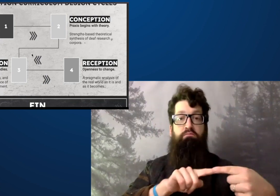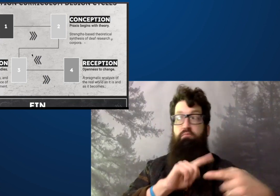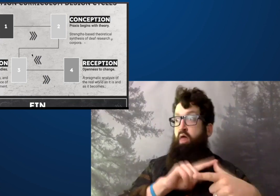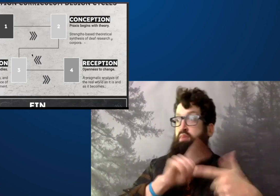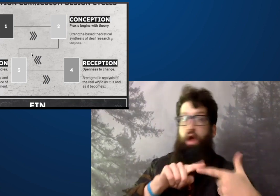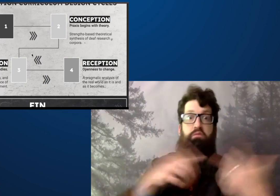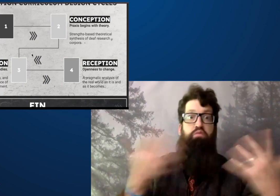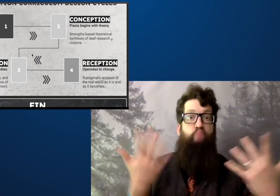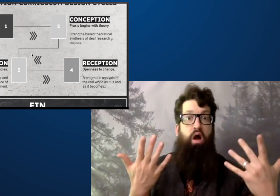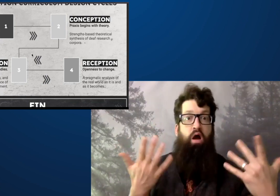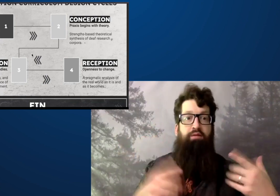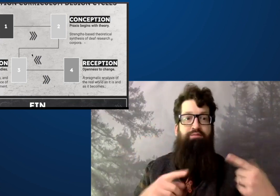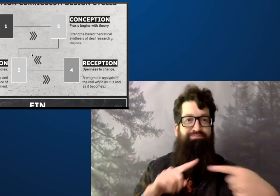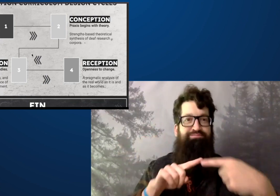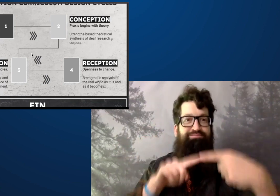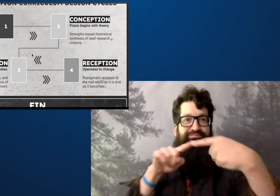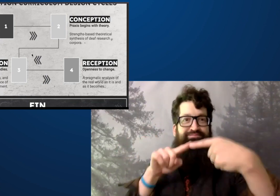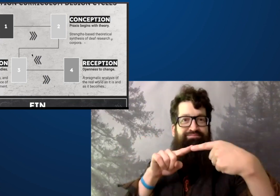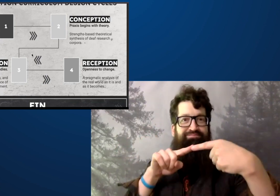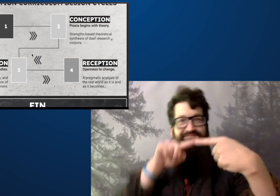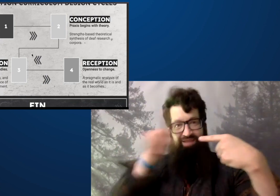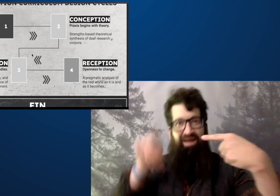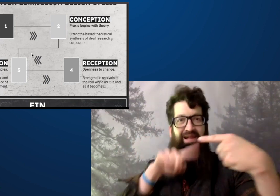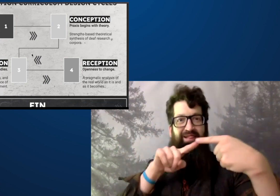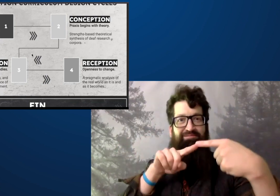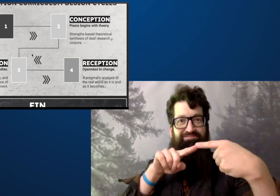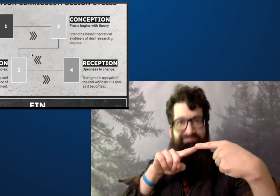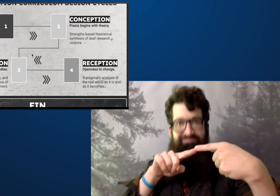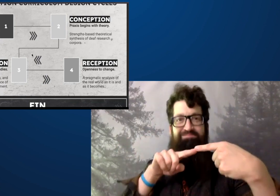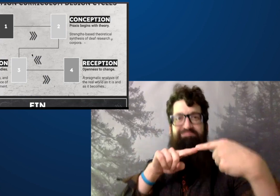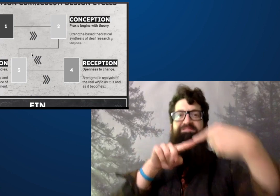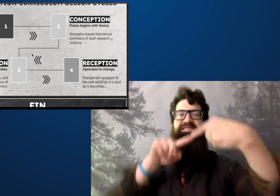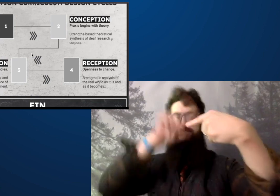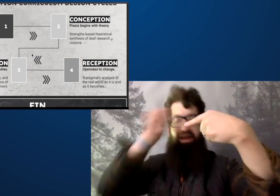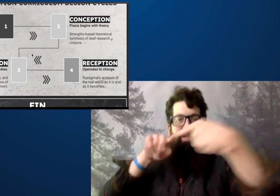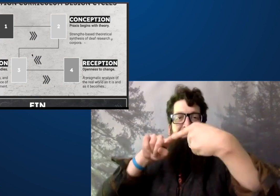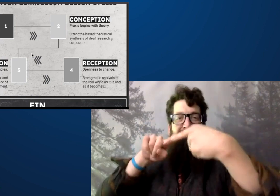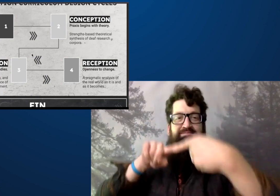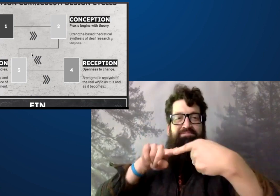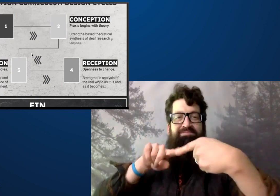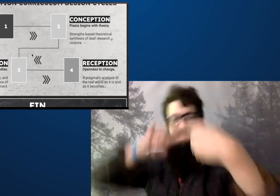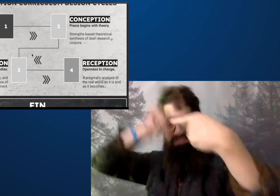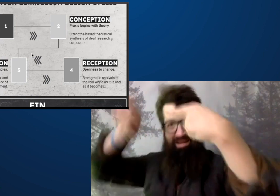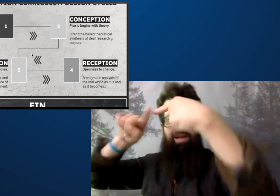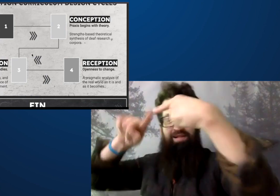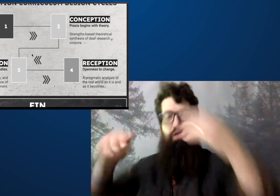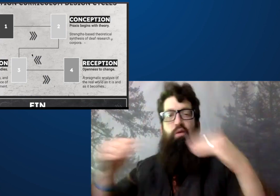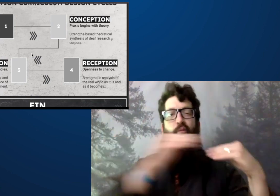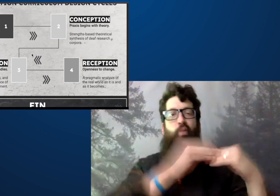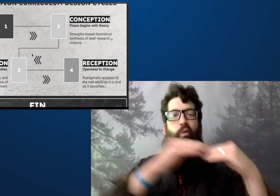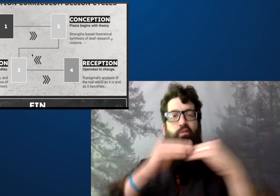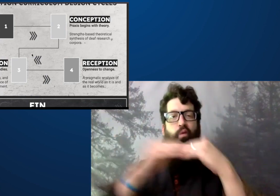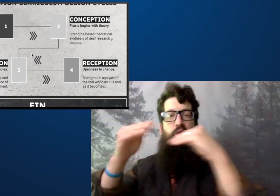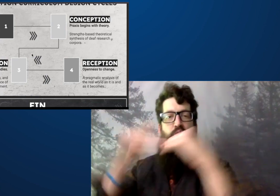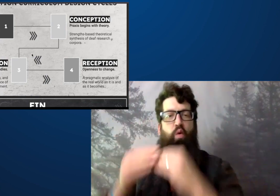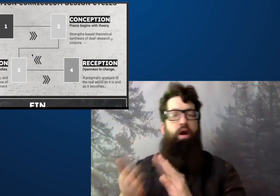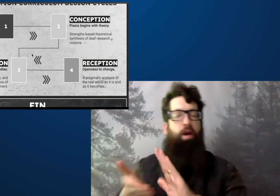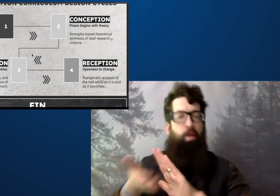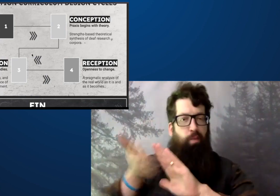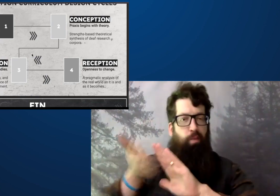And then all of those is considered one cycle. And then you go again to the second cycle and you continue and you continue.